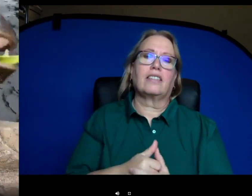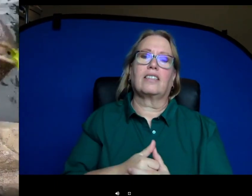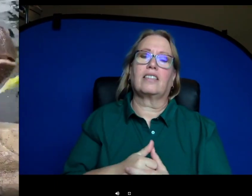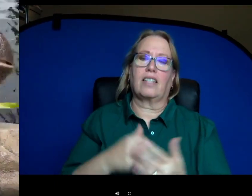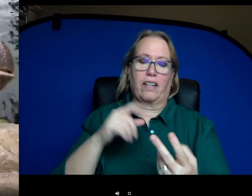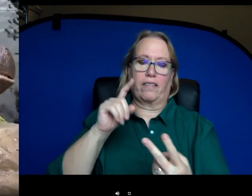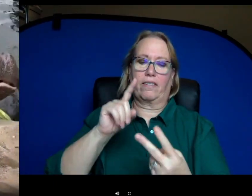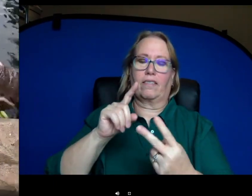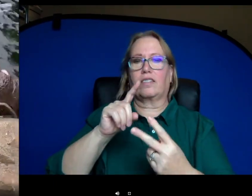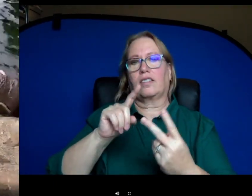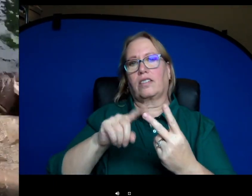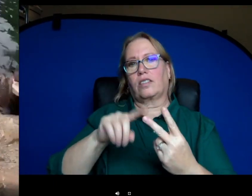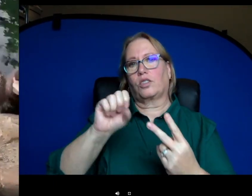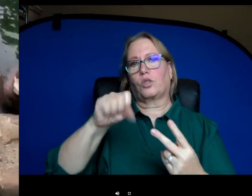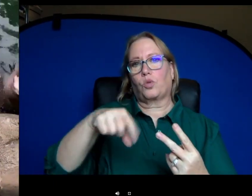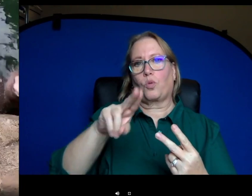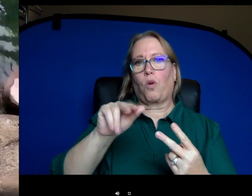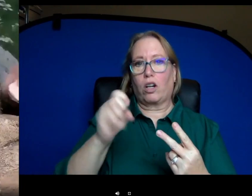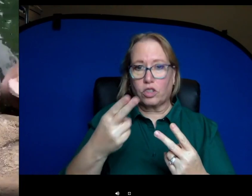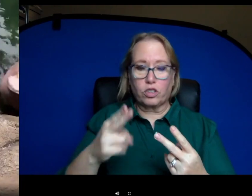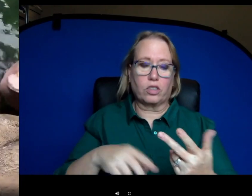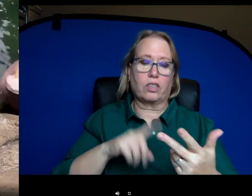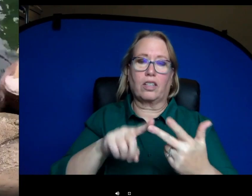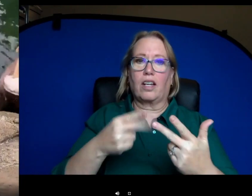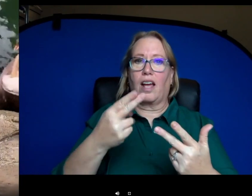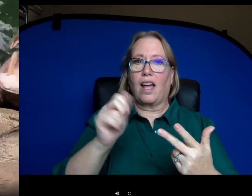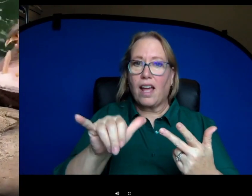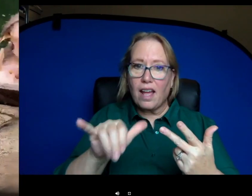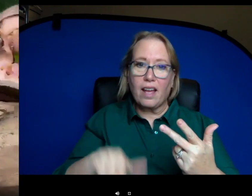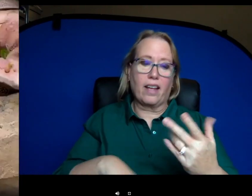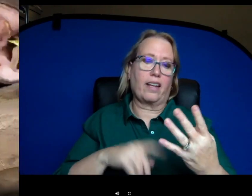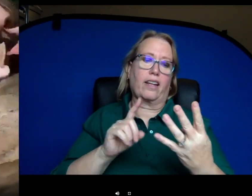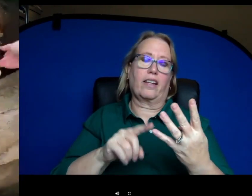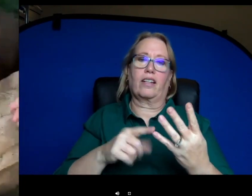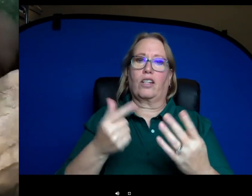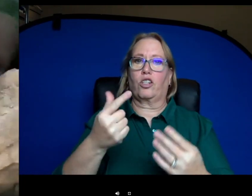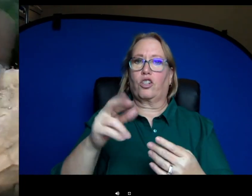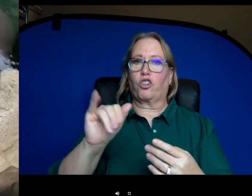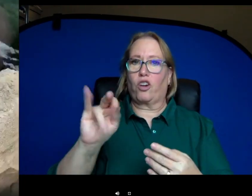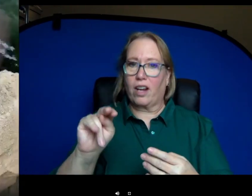squash, cucumber, timothy hay and a specially formulated herbivore grain. It